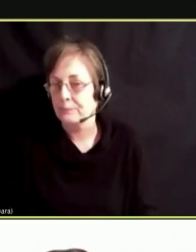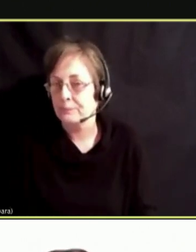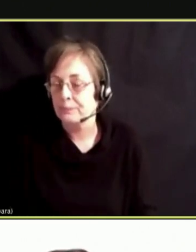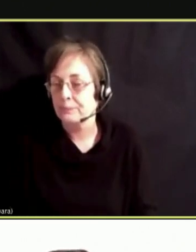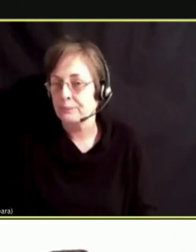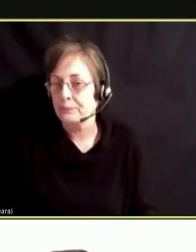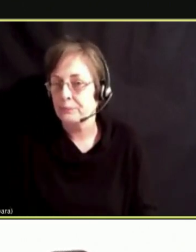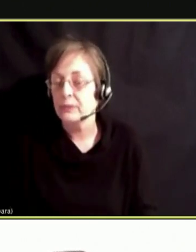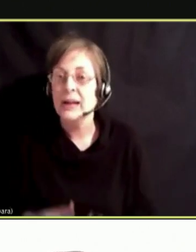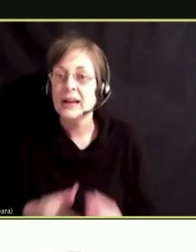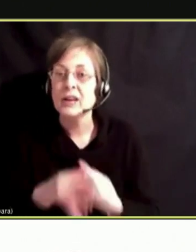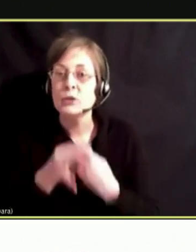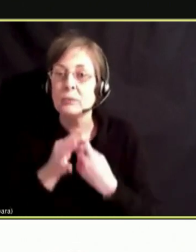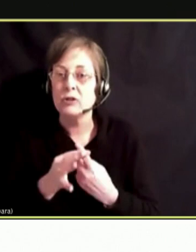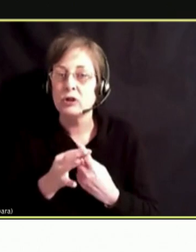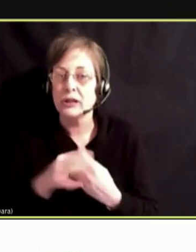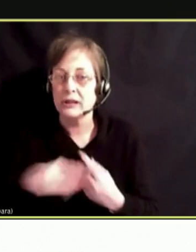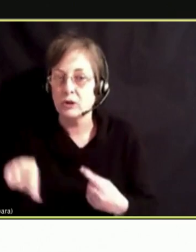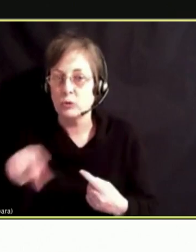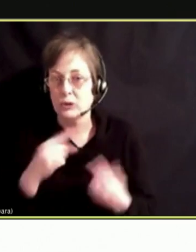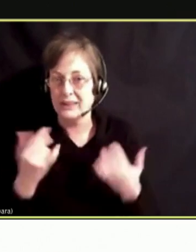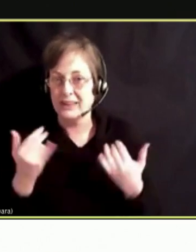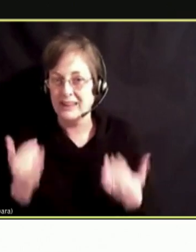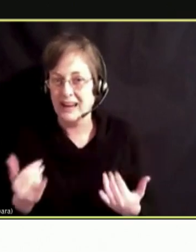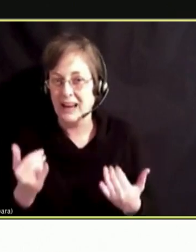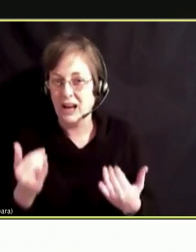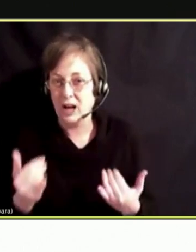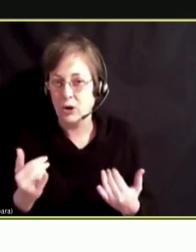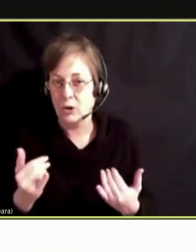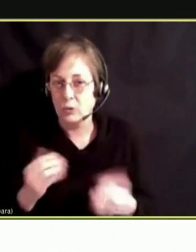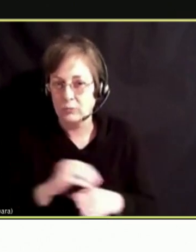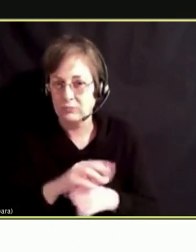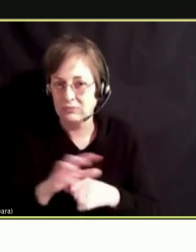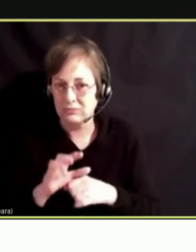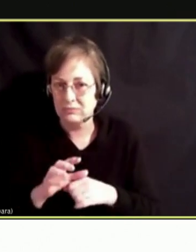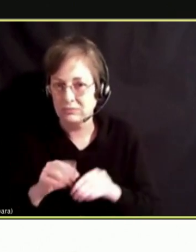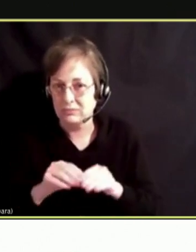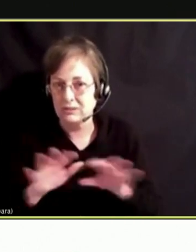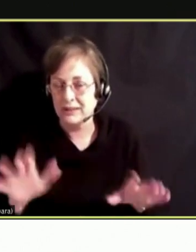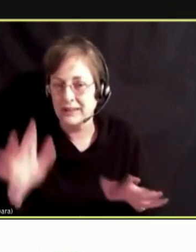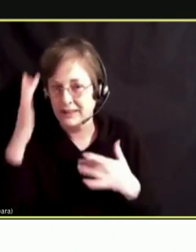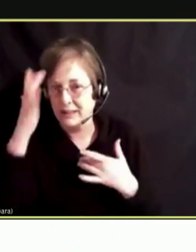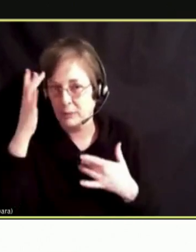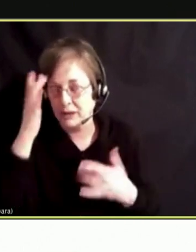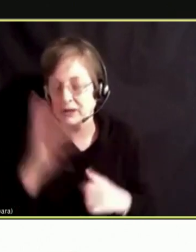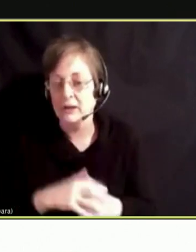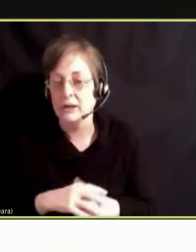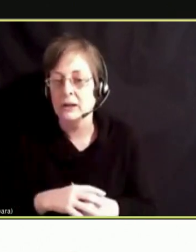ESPECIALLY AS WE ARE IN THE MIDST OF THE COVID-19 PANDEMIC, WHEN WE HAVE SEEN THE STORIES ON